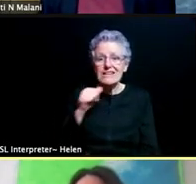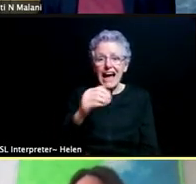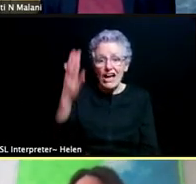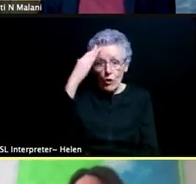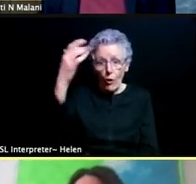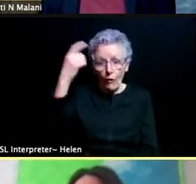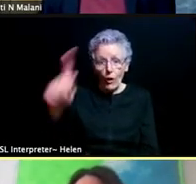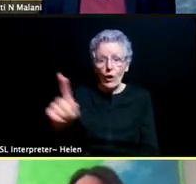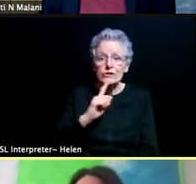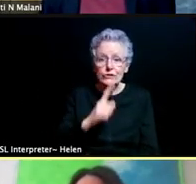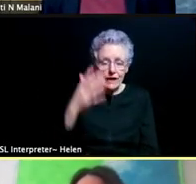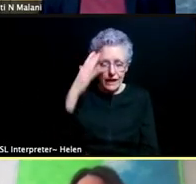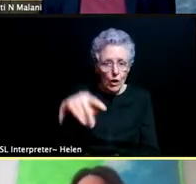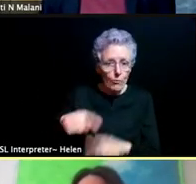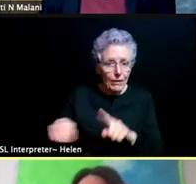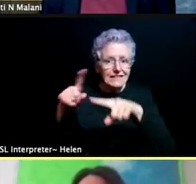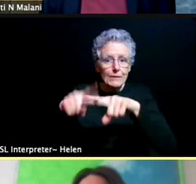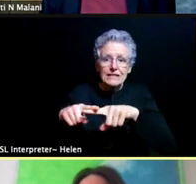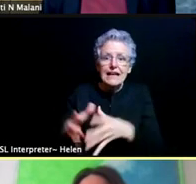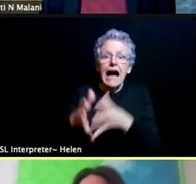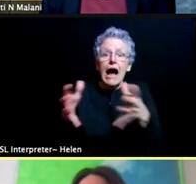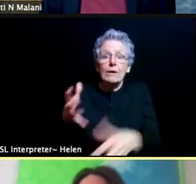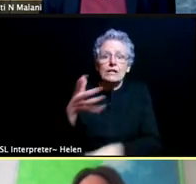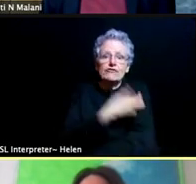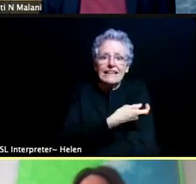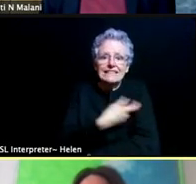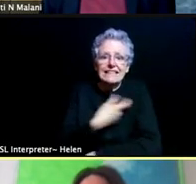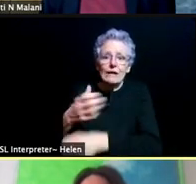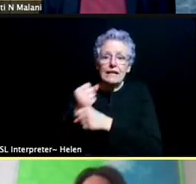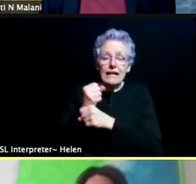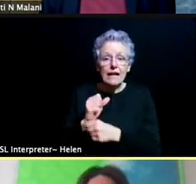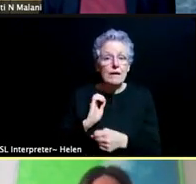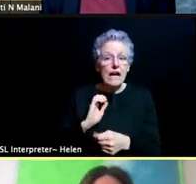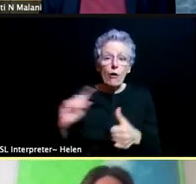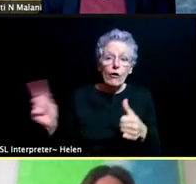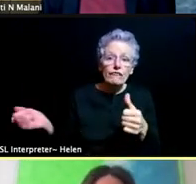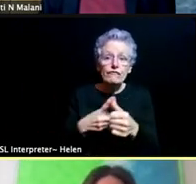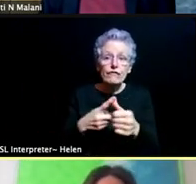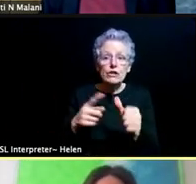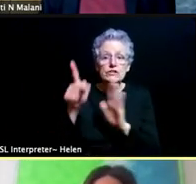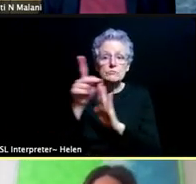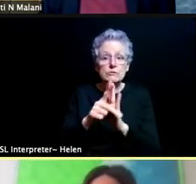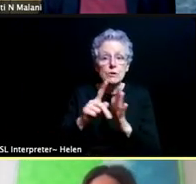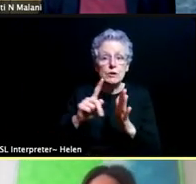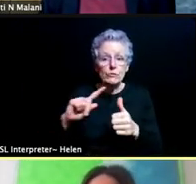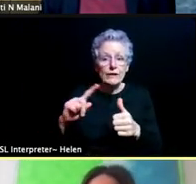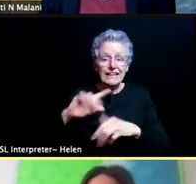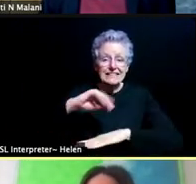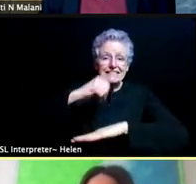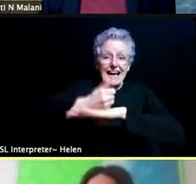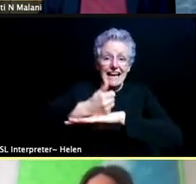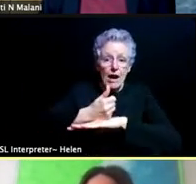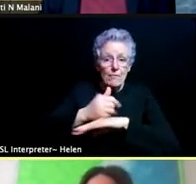I think back to our original guiding principles when we stood at the task force and started thinking through how we would get vaccines